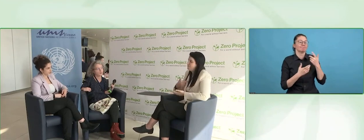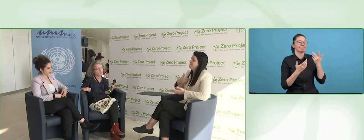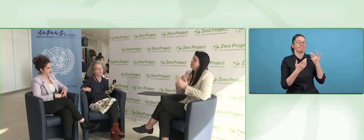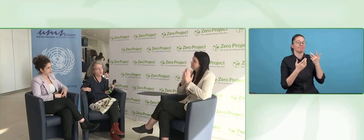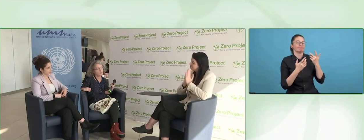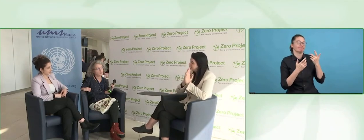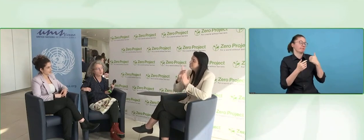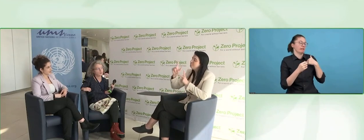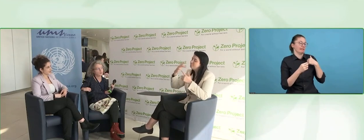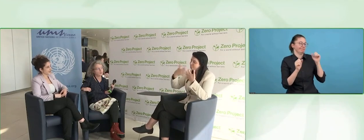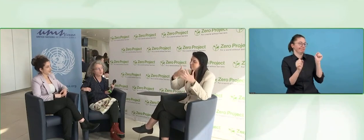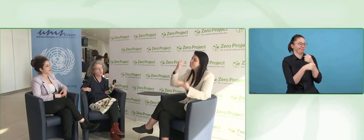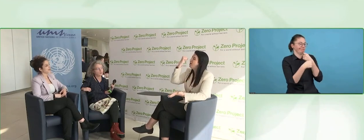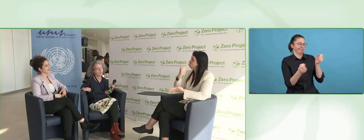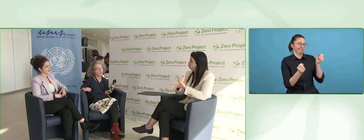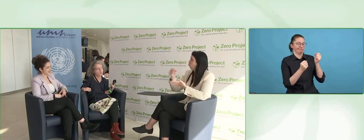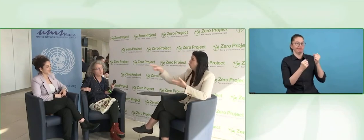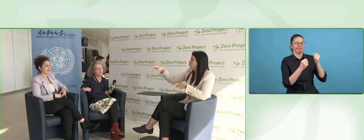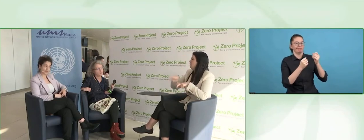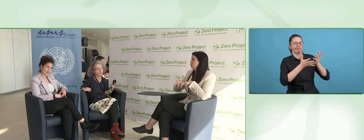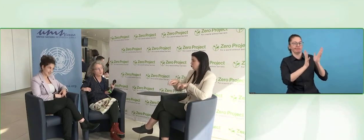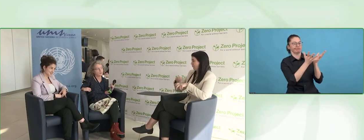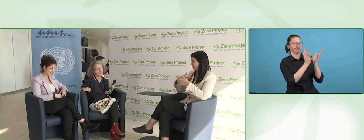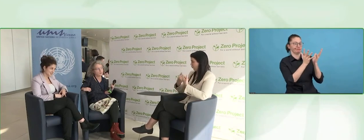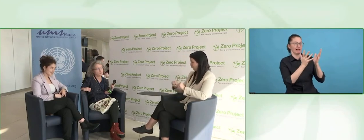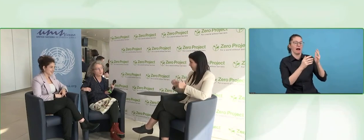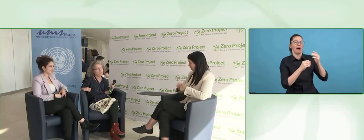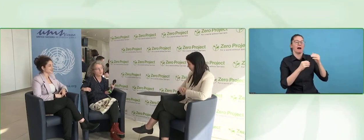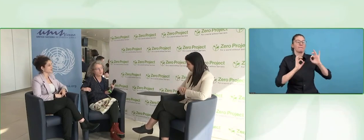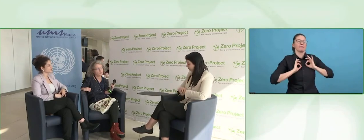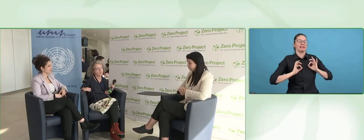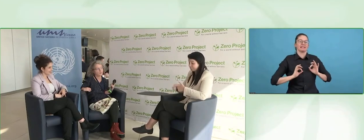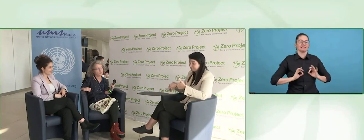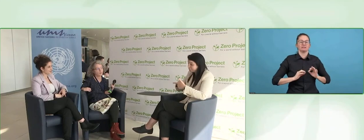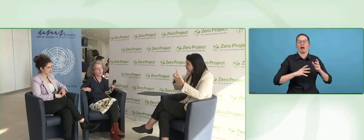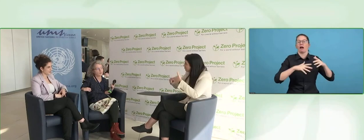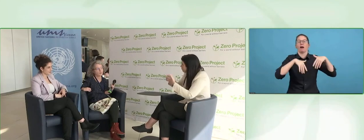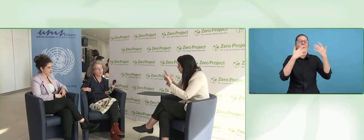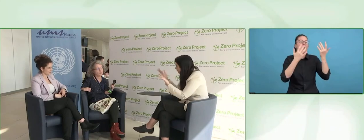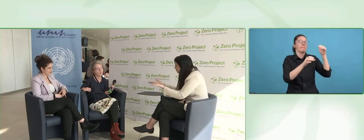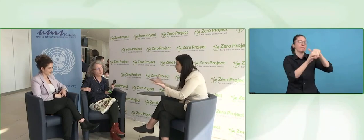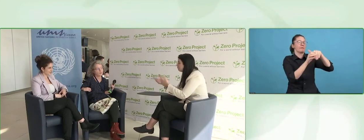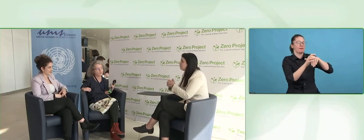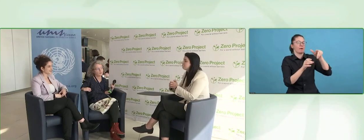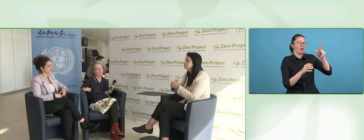and they improved it so she can move with me after that.